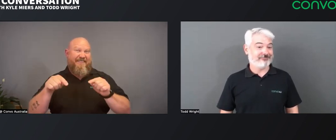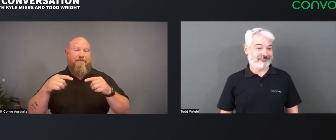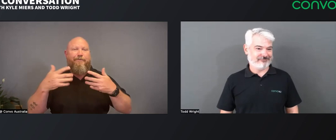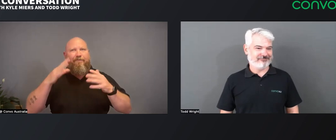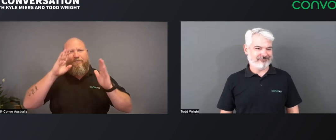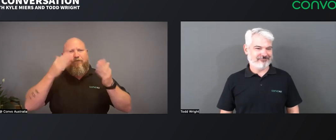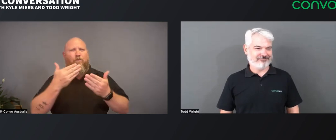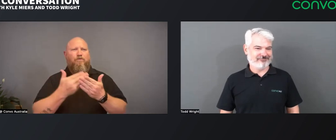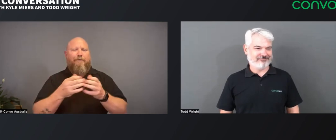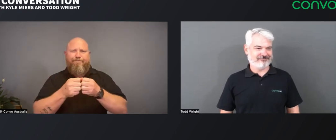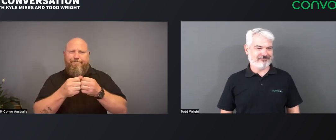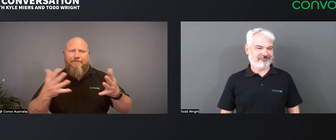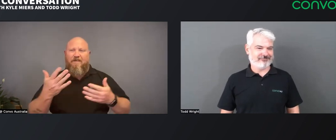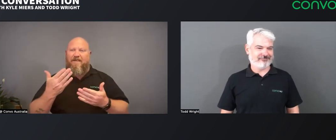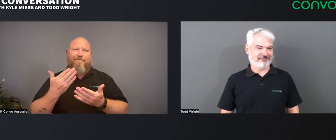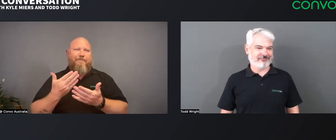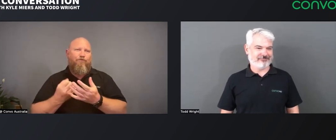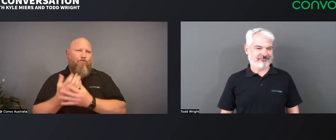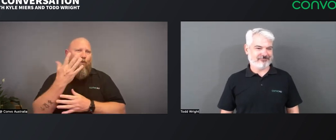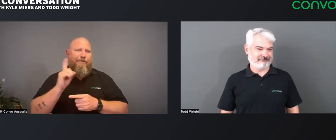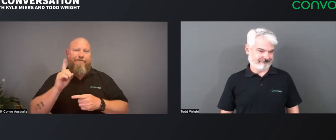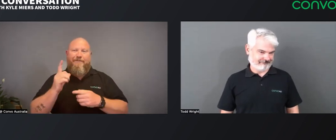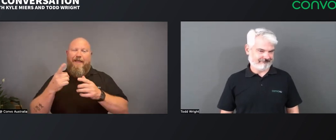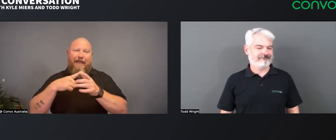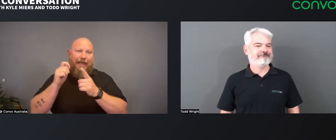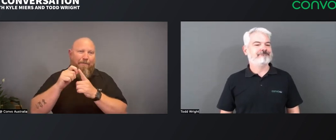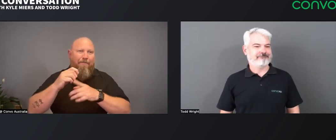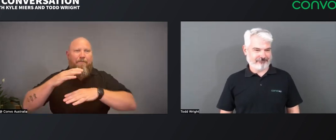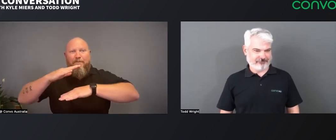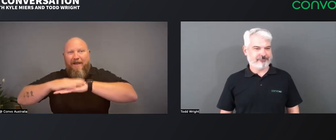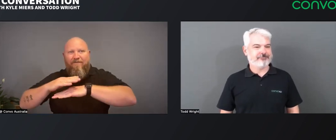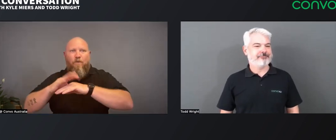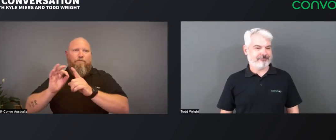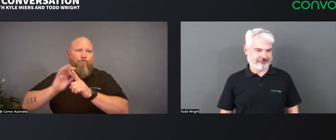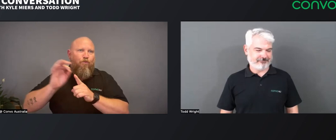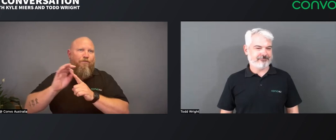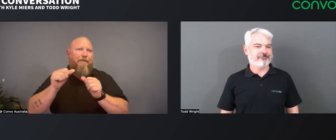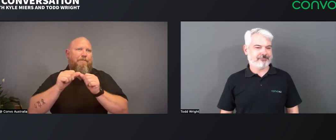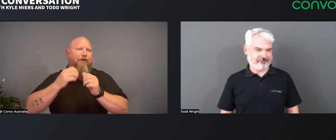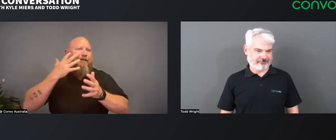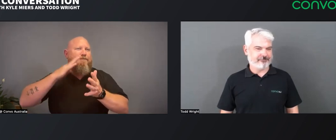So, I'll be focusing on expansion and growth, also the app and the platform, and looking at improvements there,